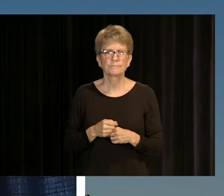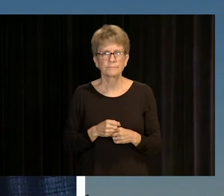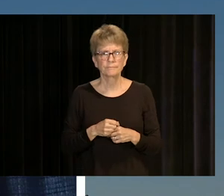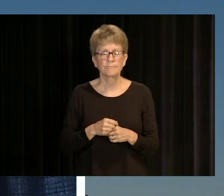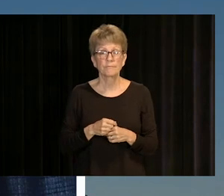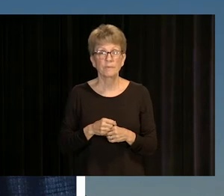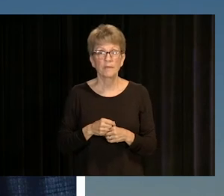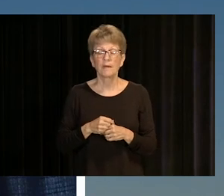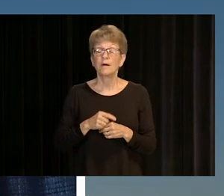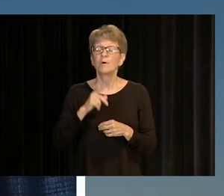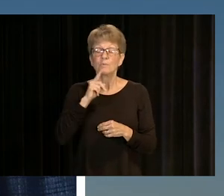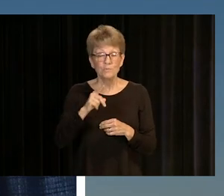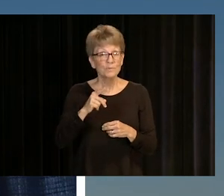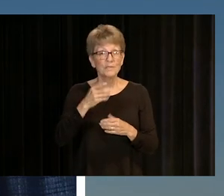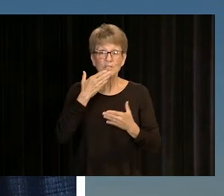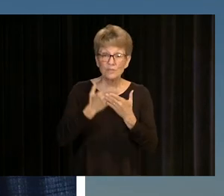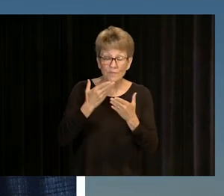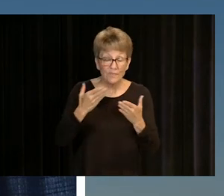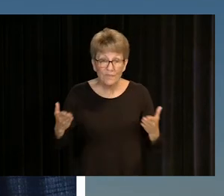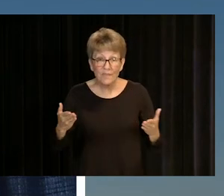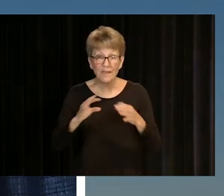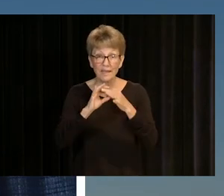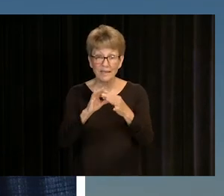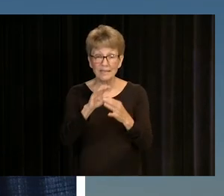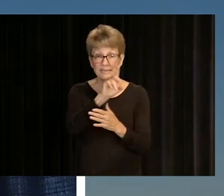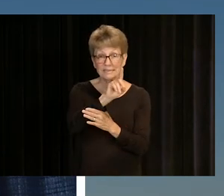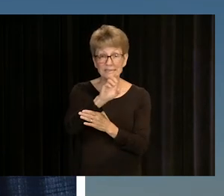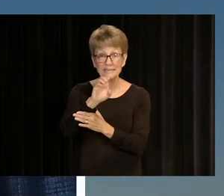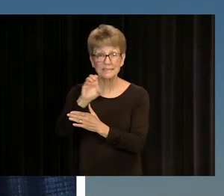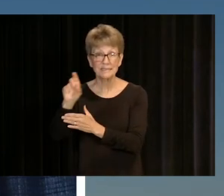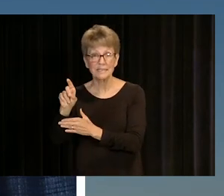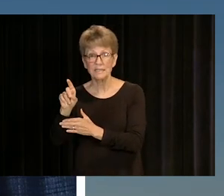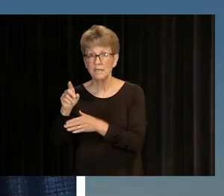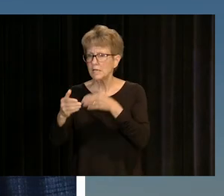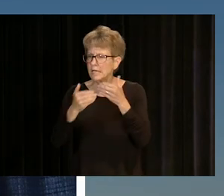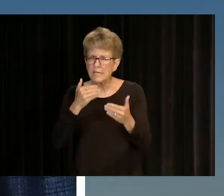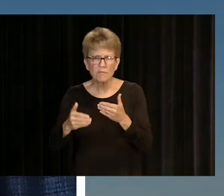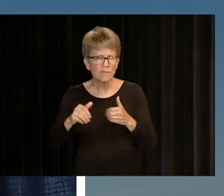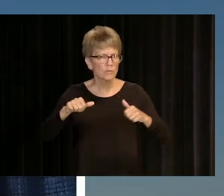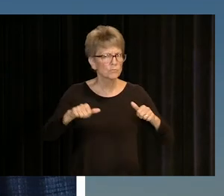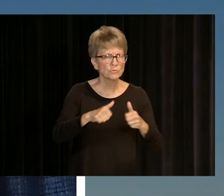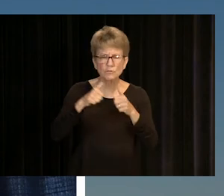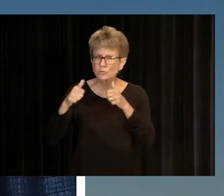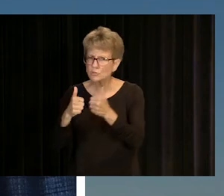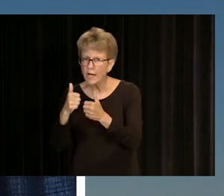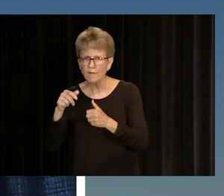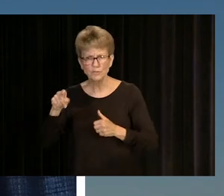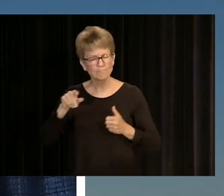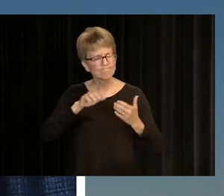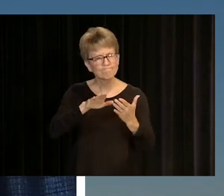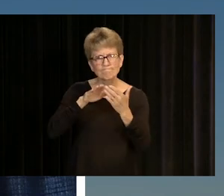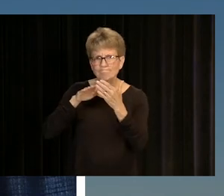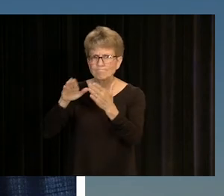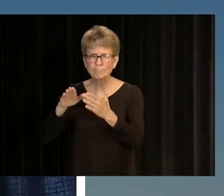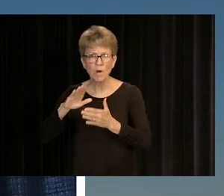THE INCREDIBLE THING, THOUGH, ABOUT DCCCD IS THAT, REGARDLESS OF ALL THE ADVERSITY AND CHALLENGES YOU MAY HAVE FACED TO GET HERE,